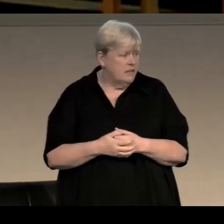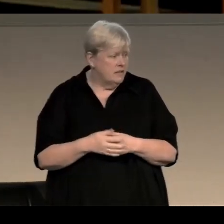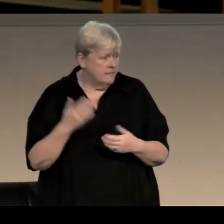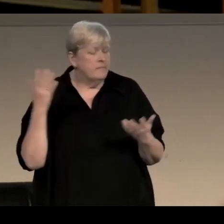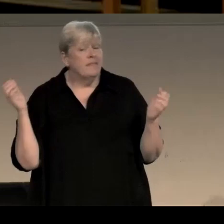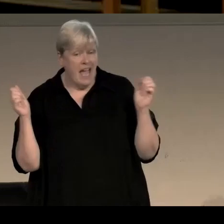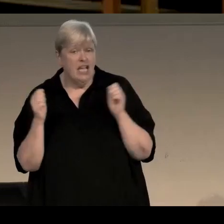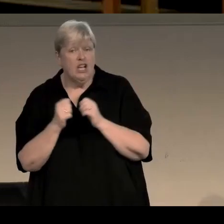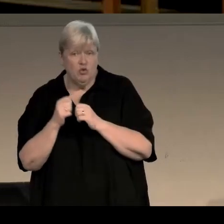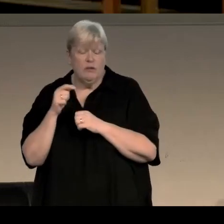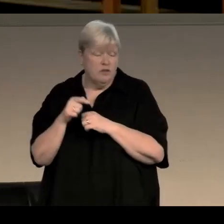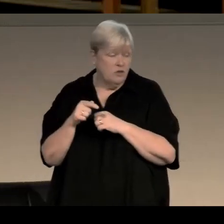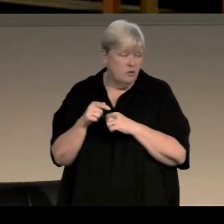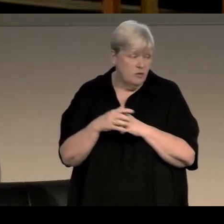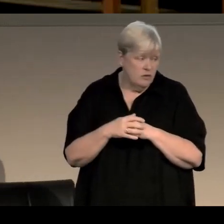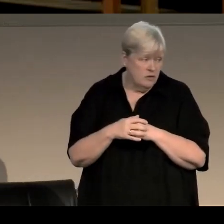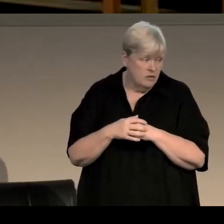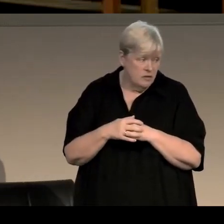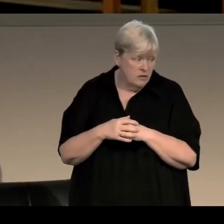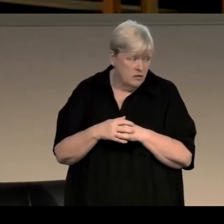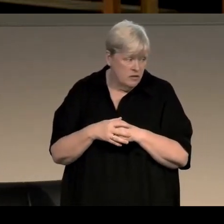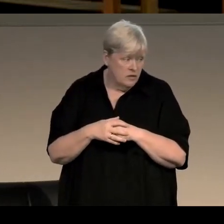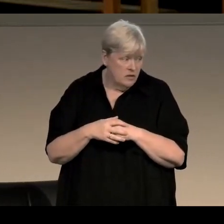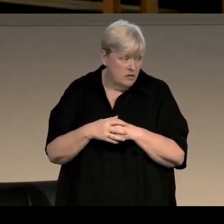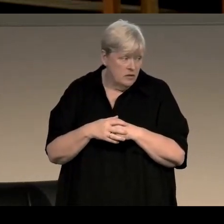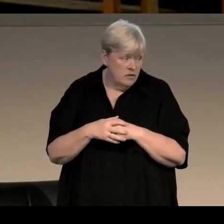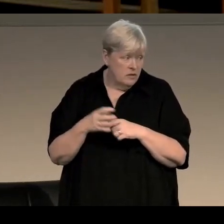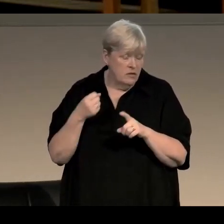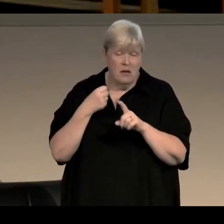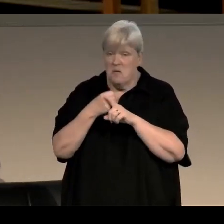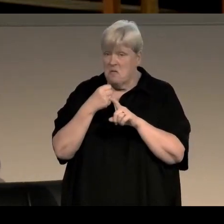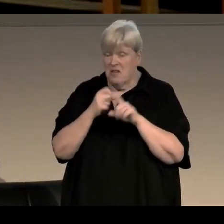I think this tendency to think that novels that just reinforce the status quo are therefore not